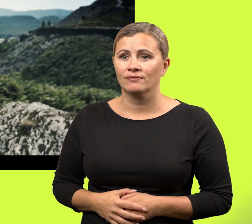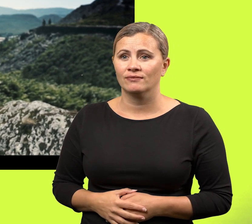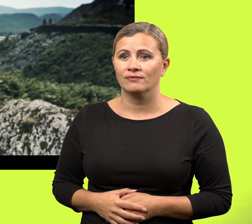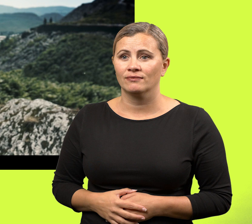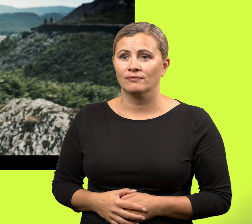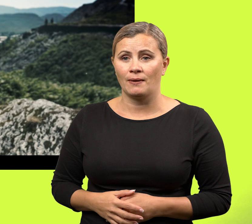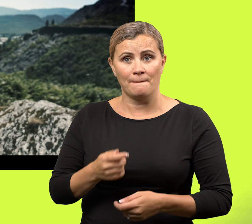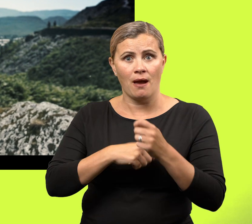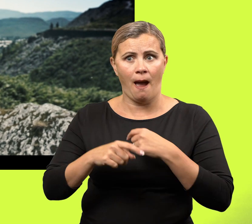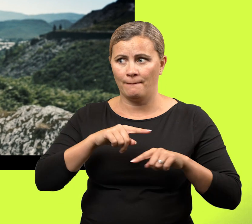which leads us here.